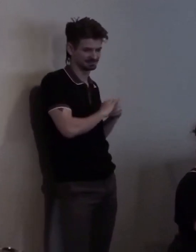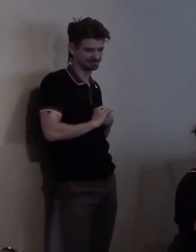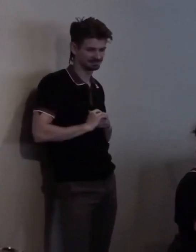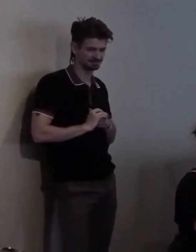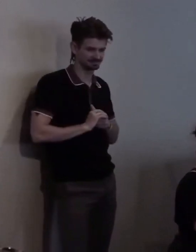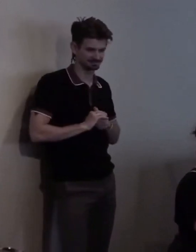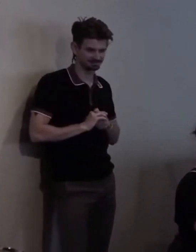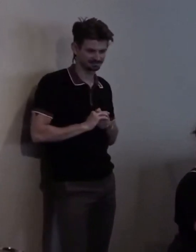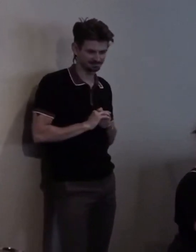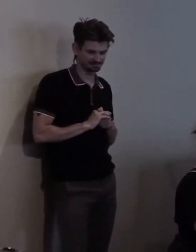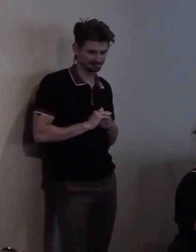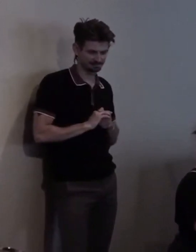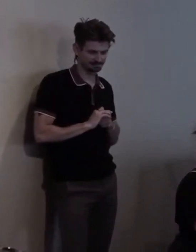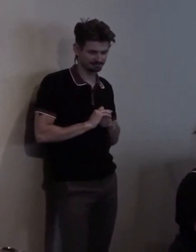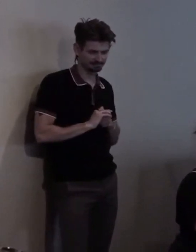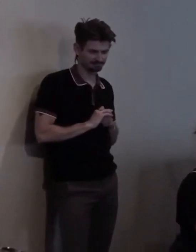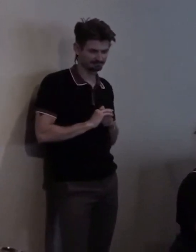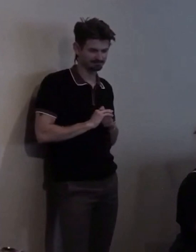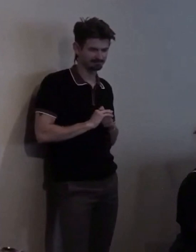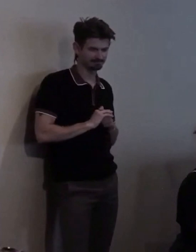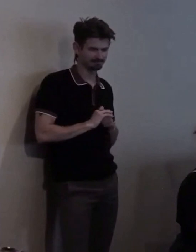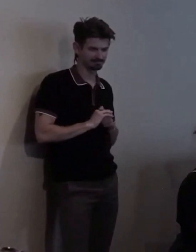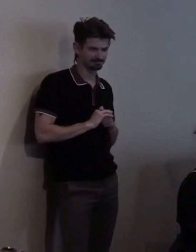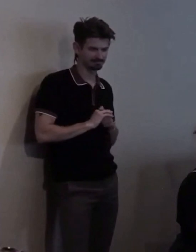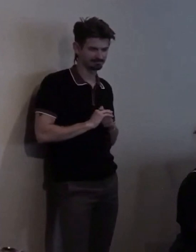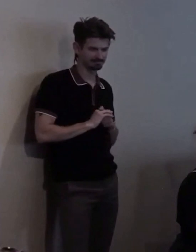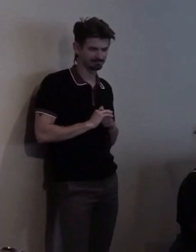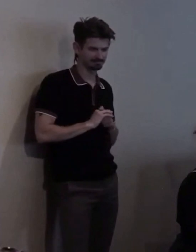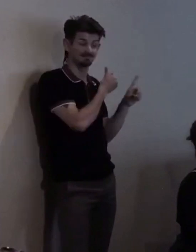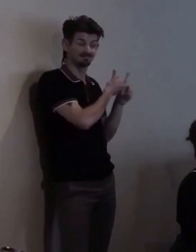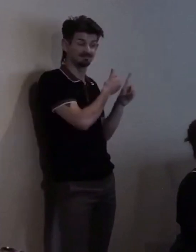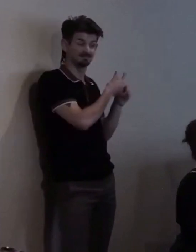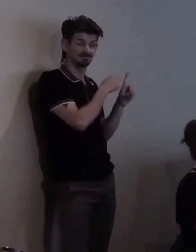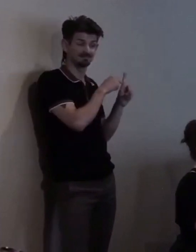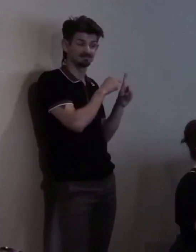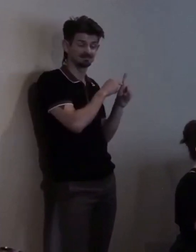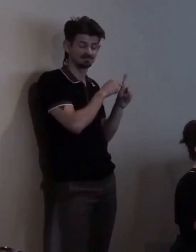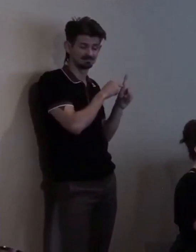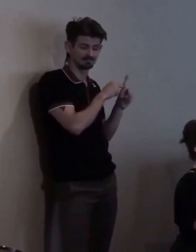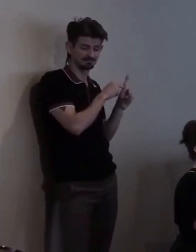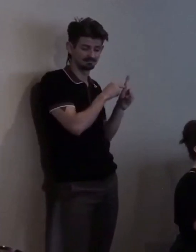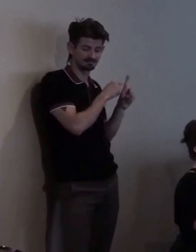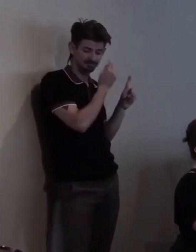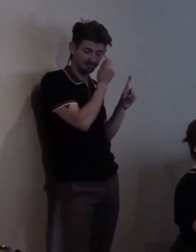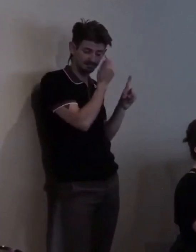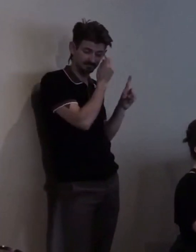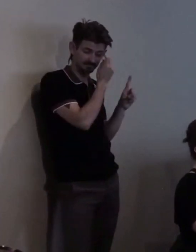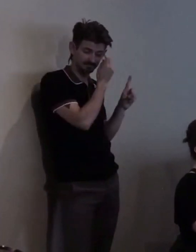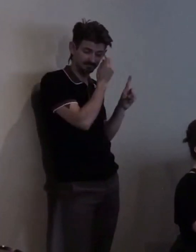So, Kathy, was really open about how her experiences